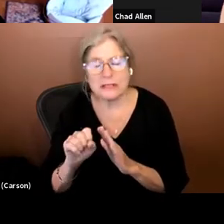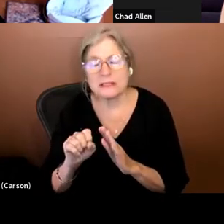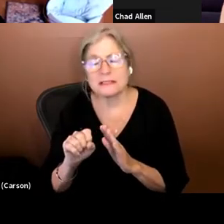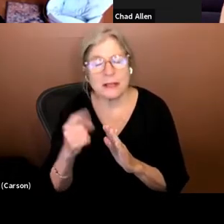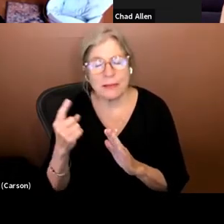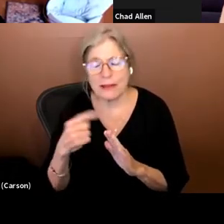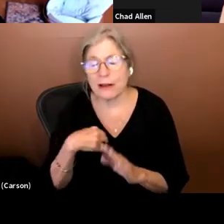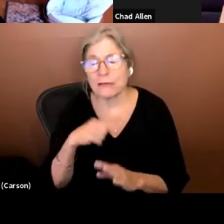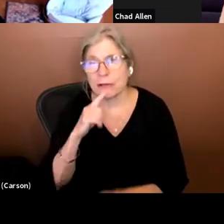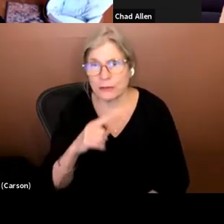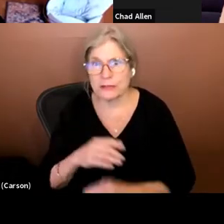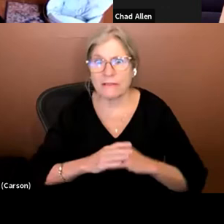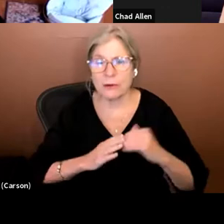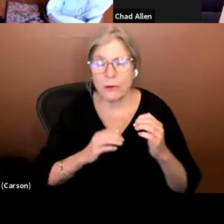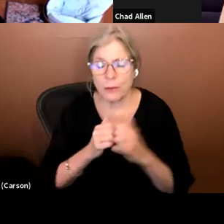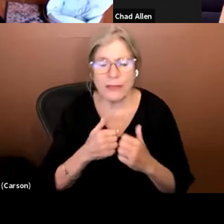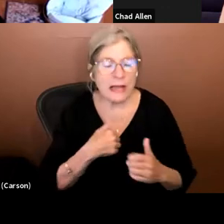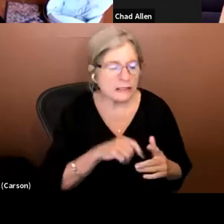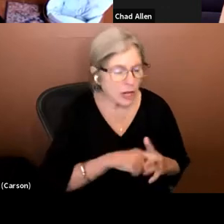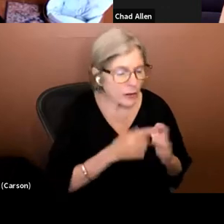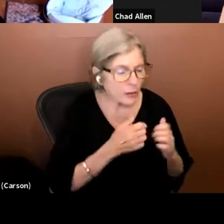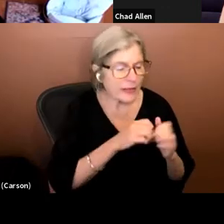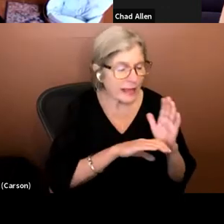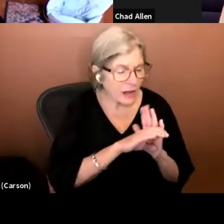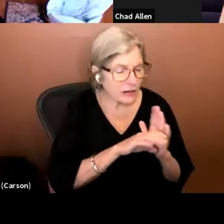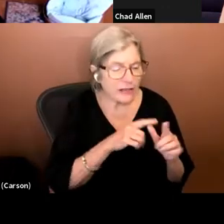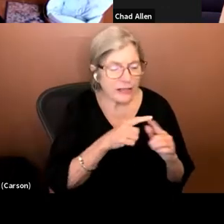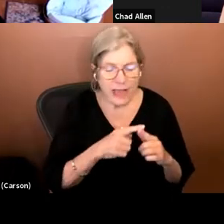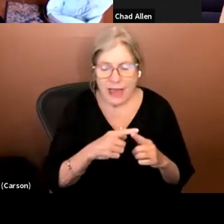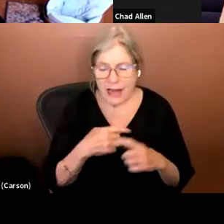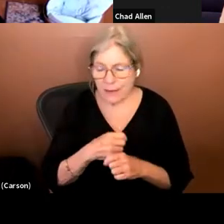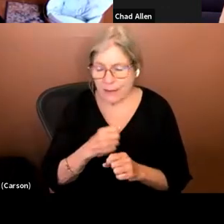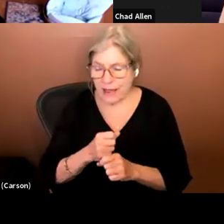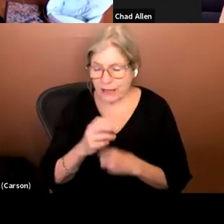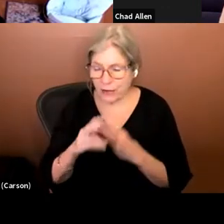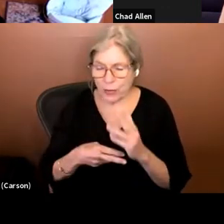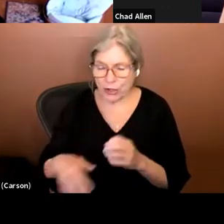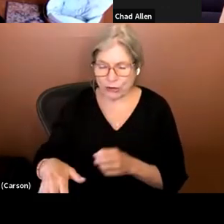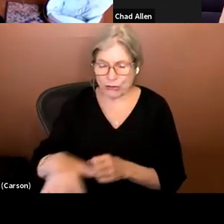started with a character and then I created the world around her. I knew